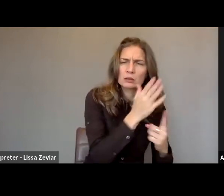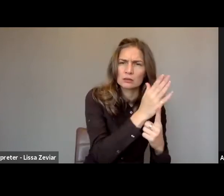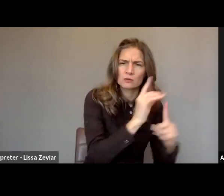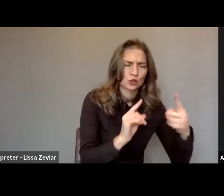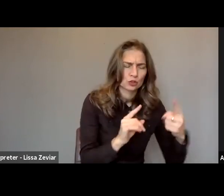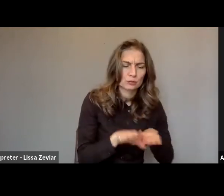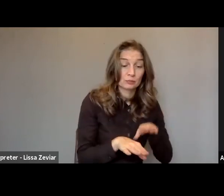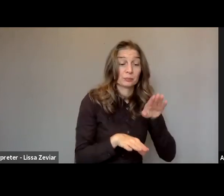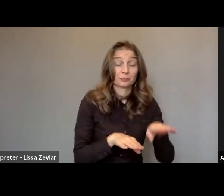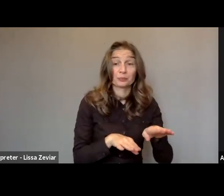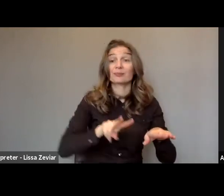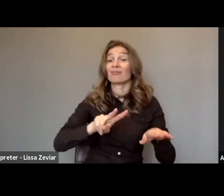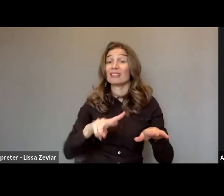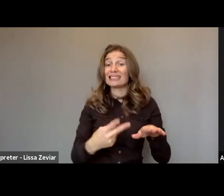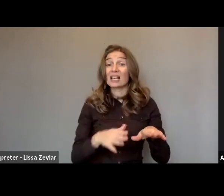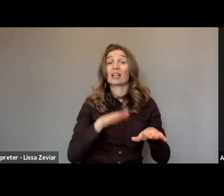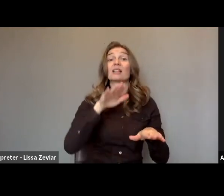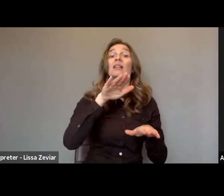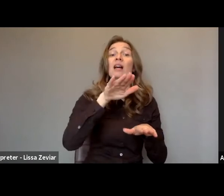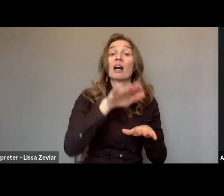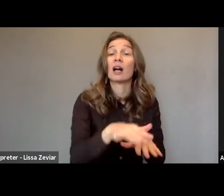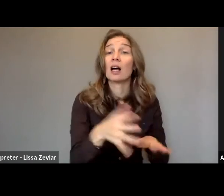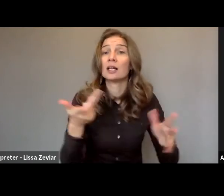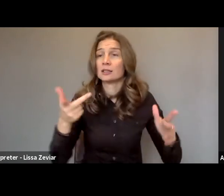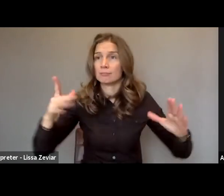how to react and to combat this situation.